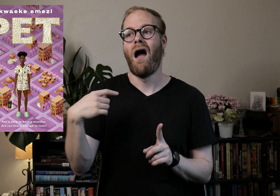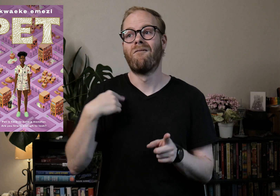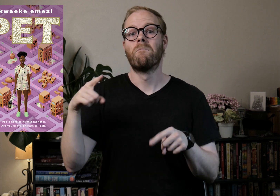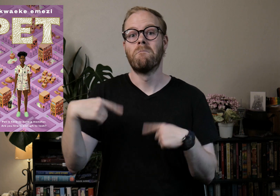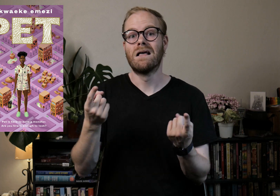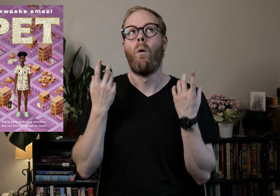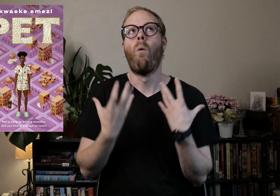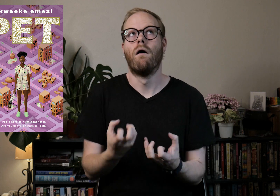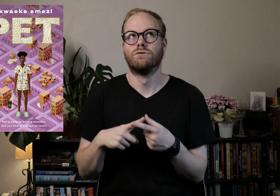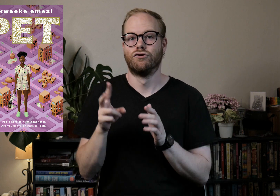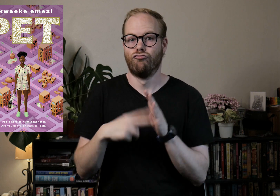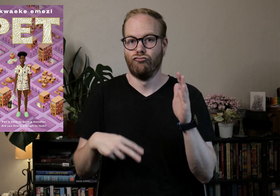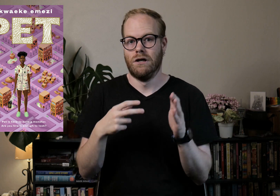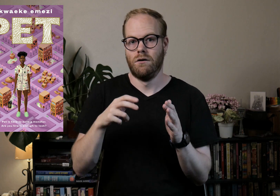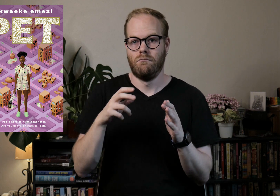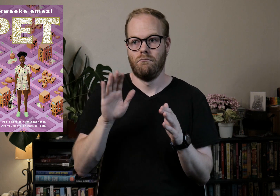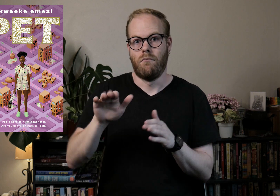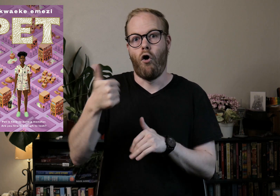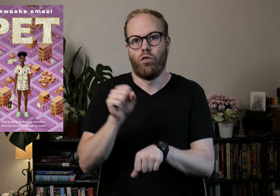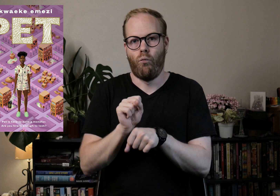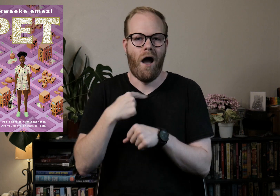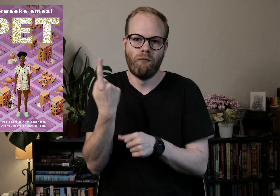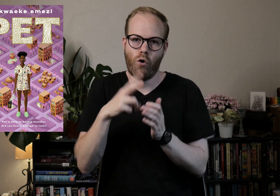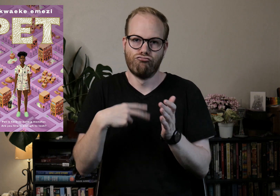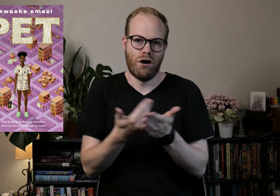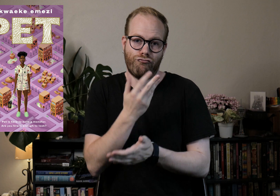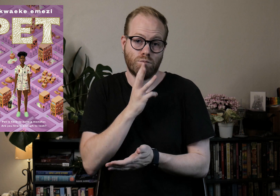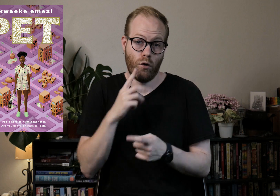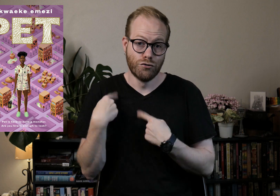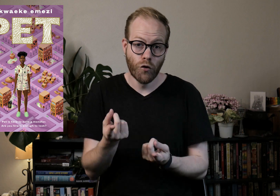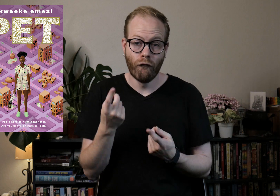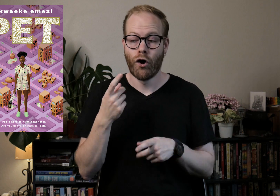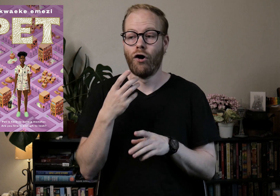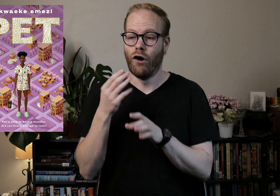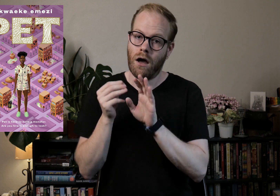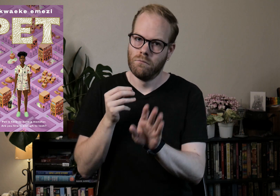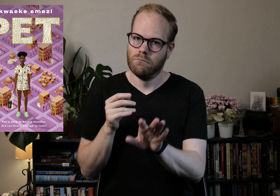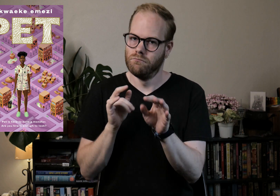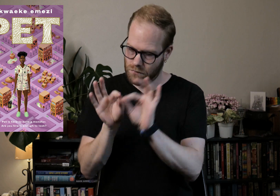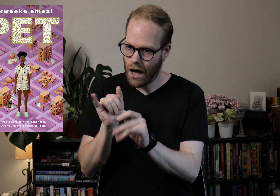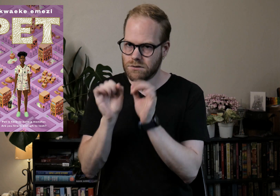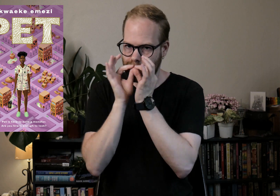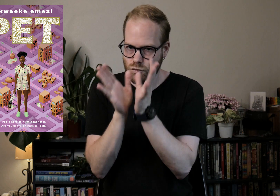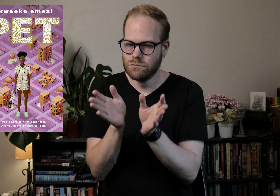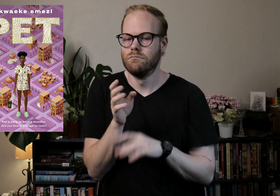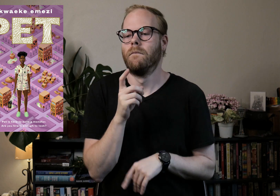I've been *wanting* to read their other work. I've only read Freshwater so far, and that is *kisses* good.